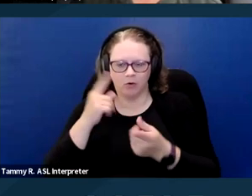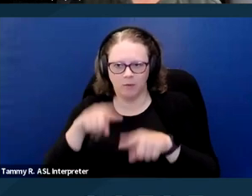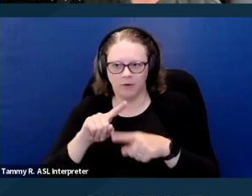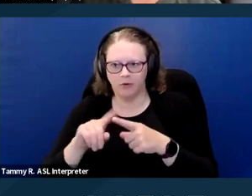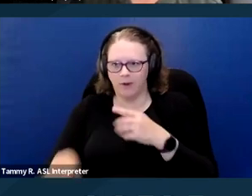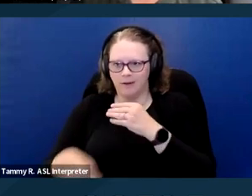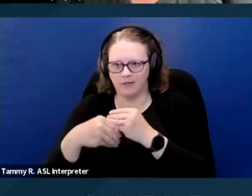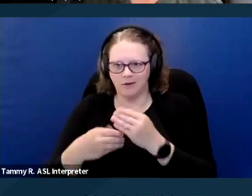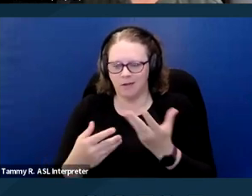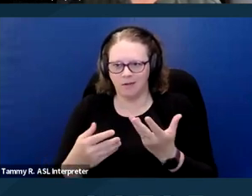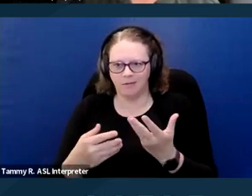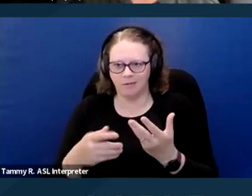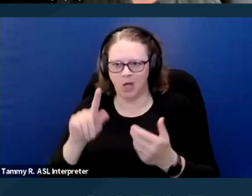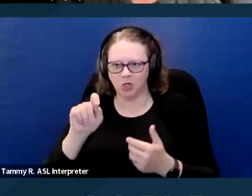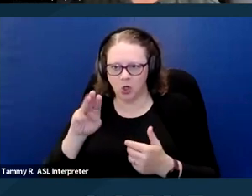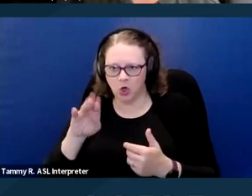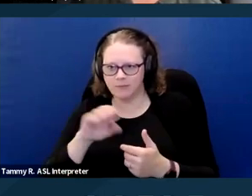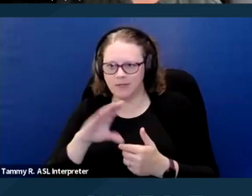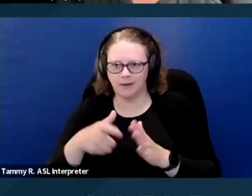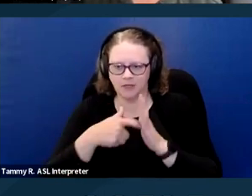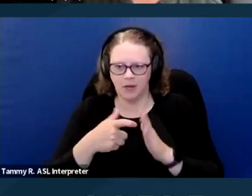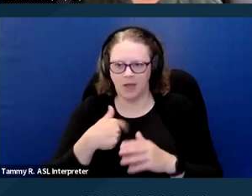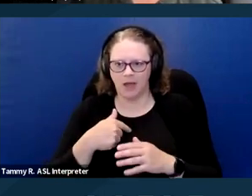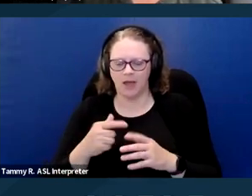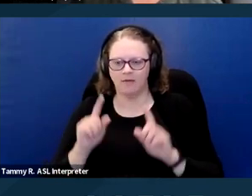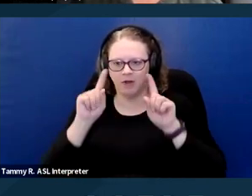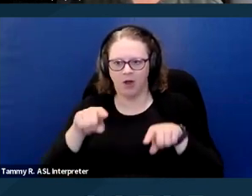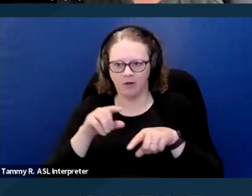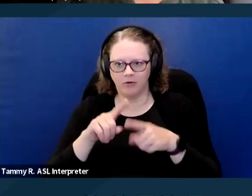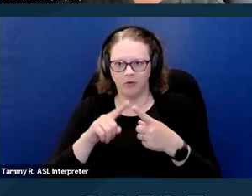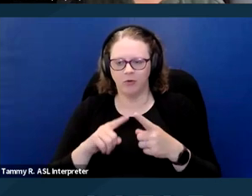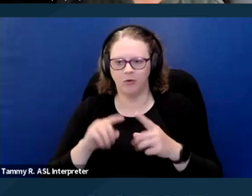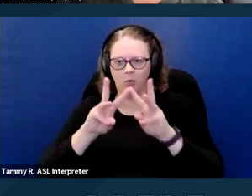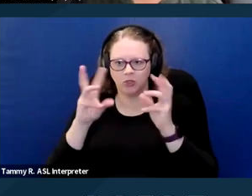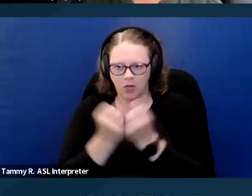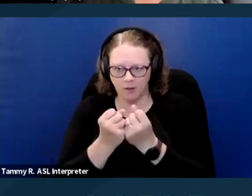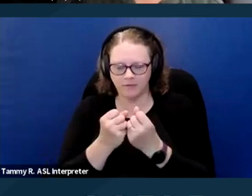I don't know the, I've been on webinars with the California Civil Rights Department.